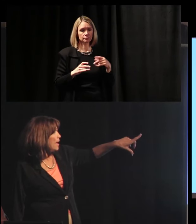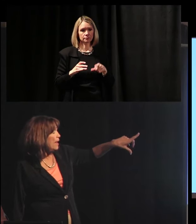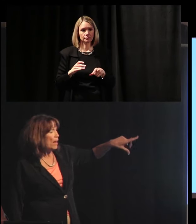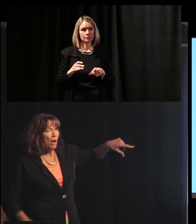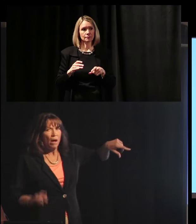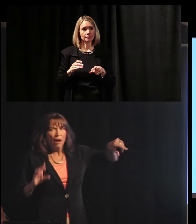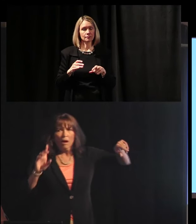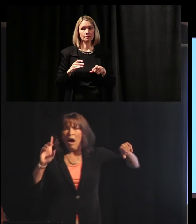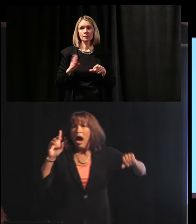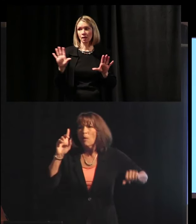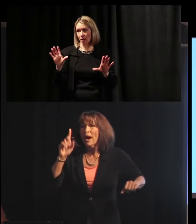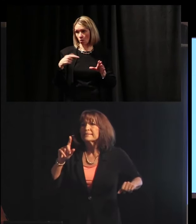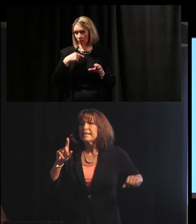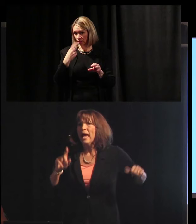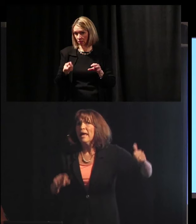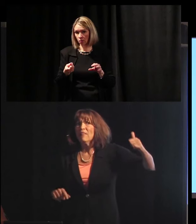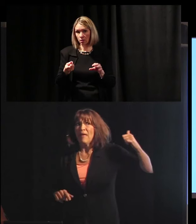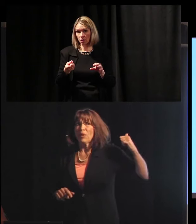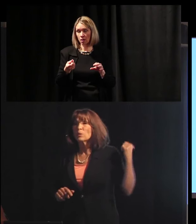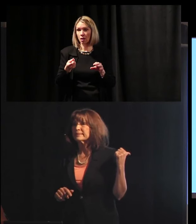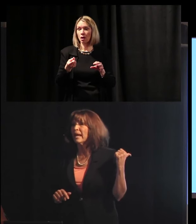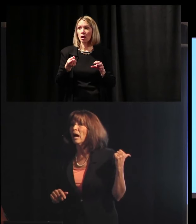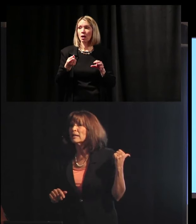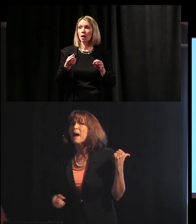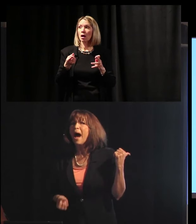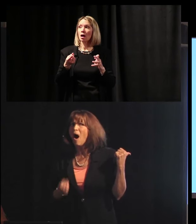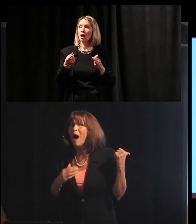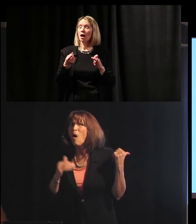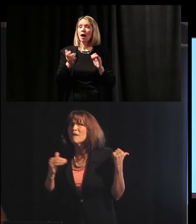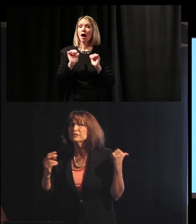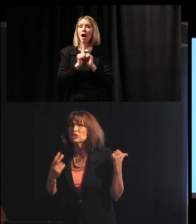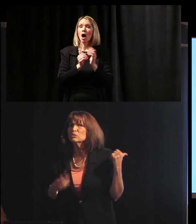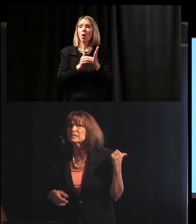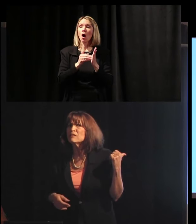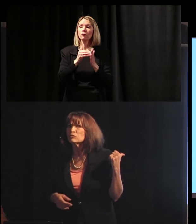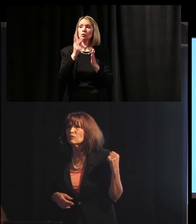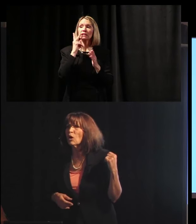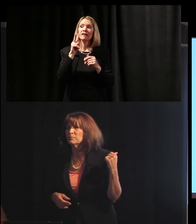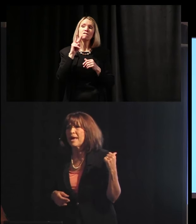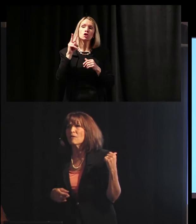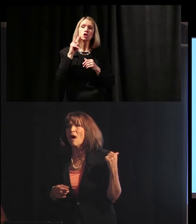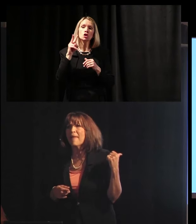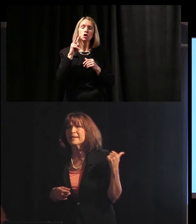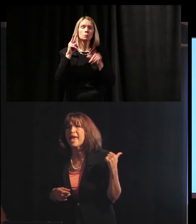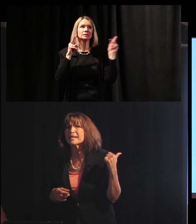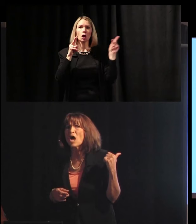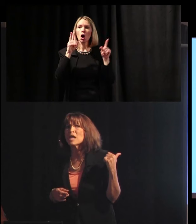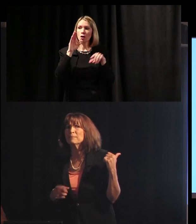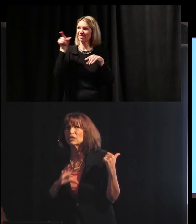I want to say that those skills, how often do you see those verbs that are on that taxonomy